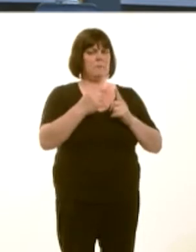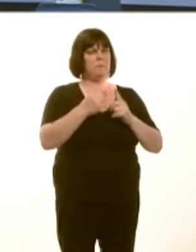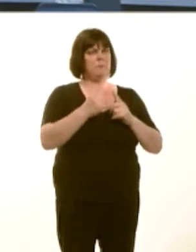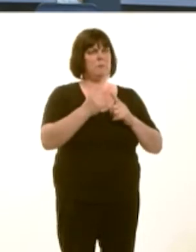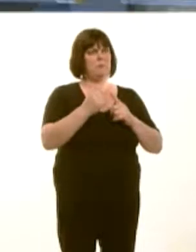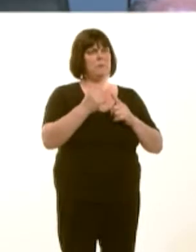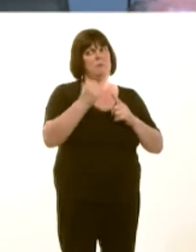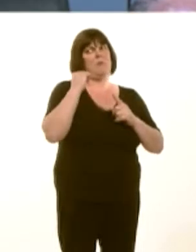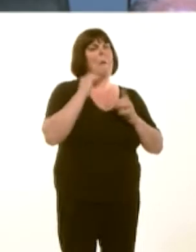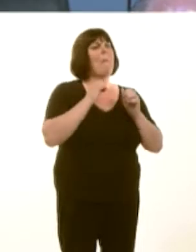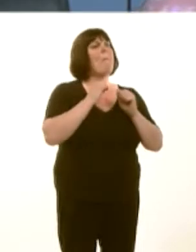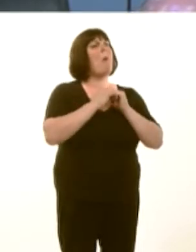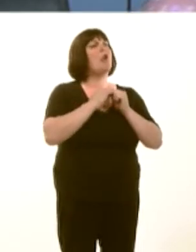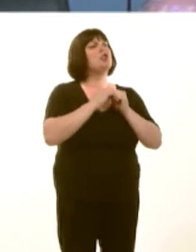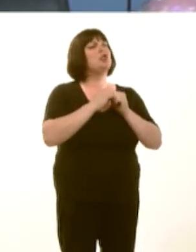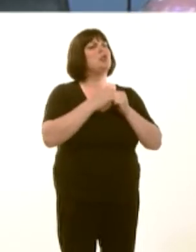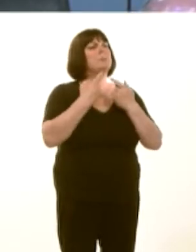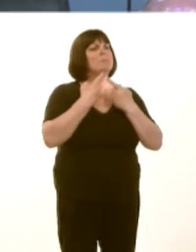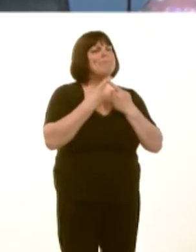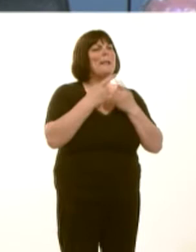in March that the scheme was going to come to an end.